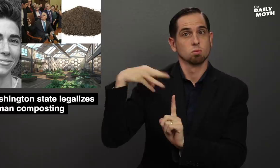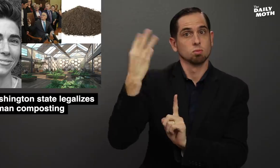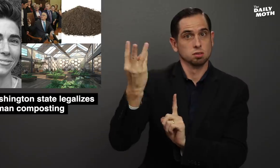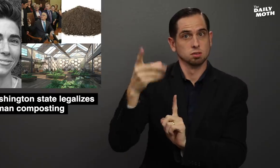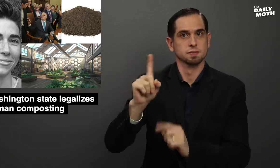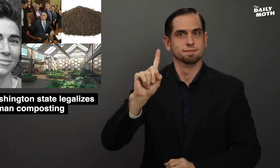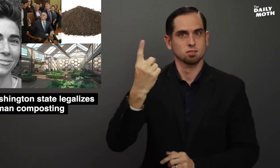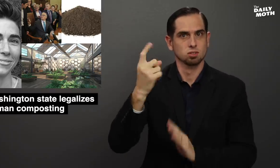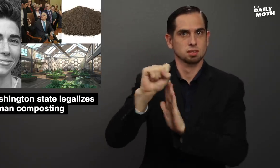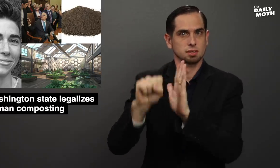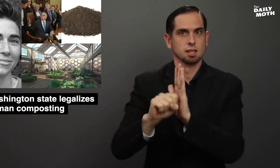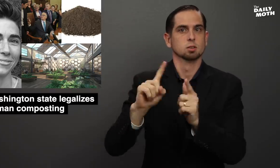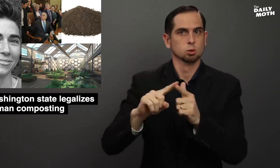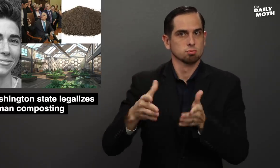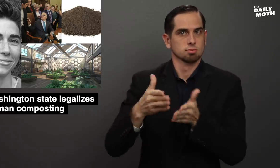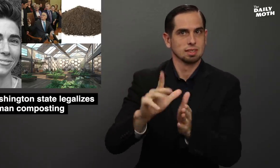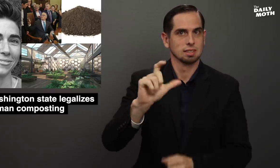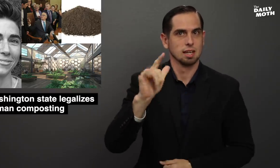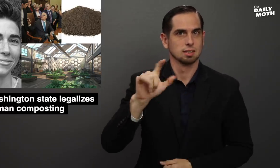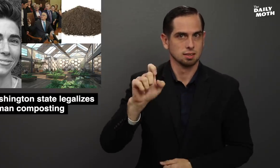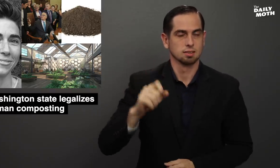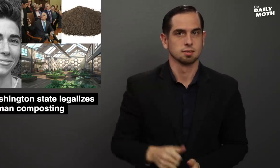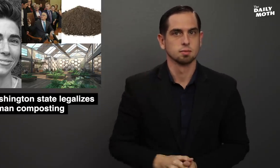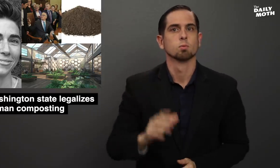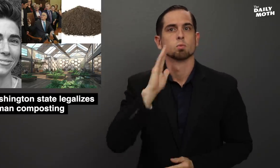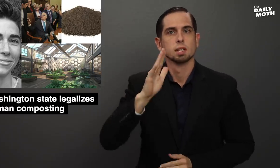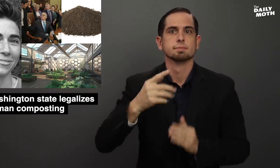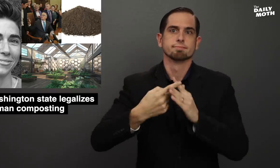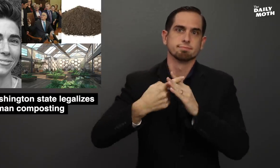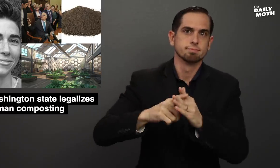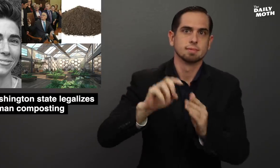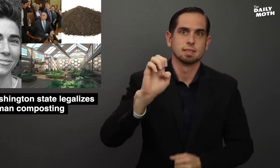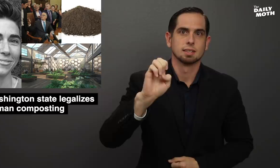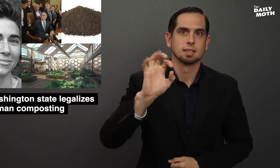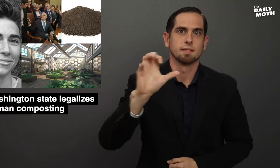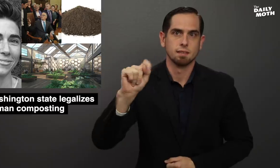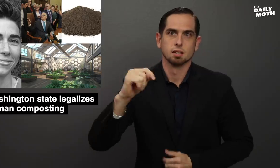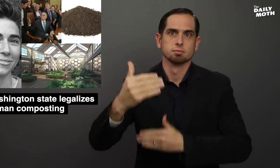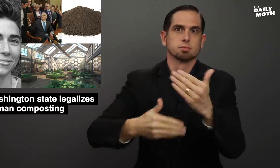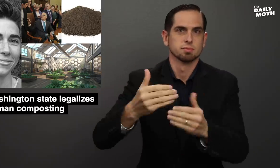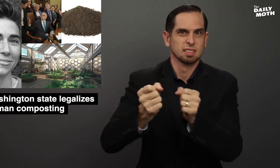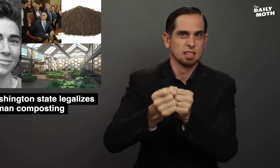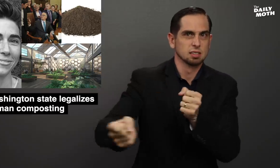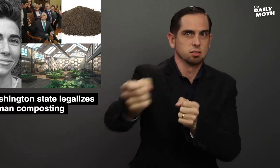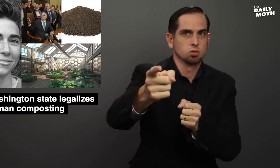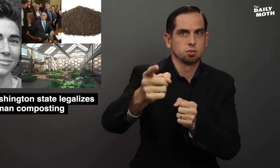Washington is the first state to legalize it. It will go in effect next year.